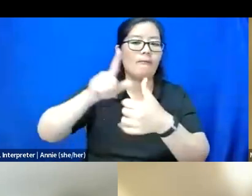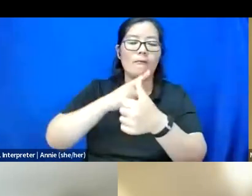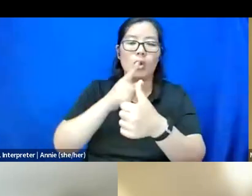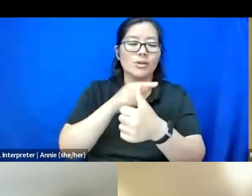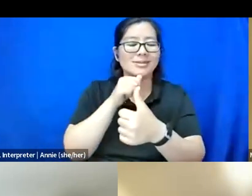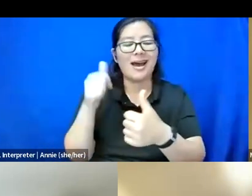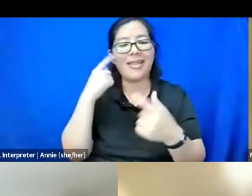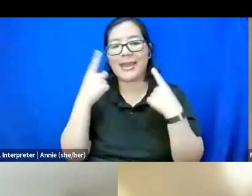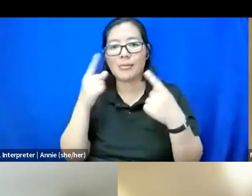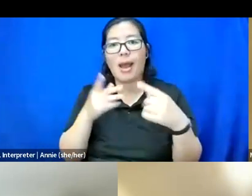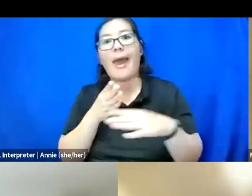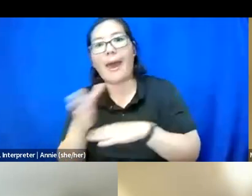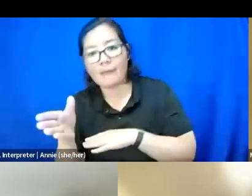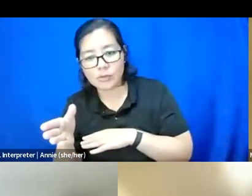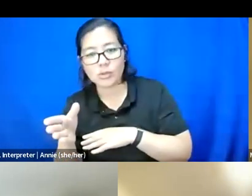after we've had folks in the space.